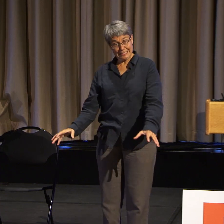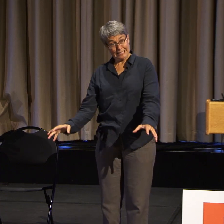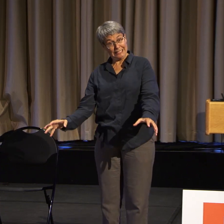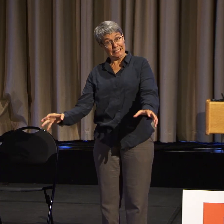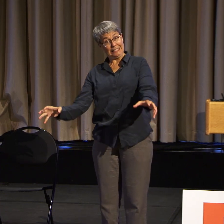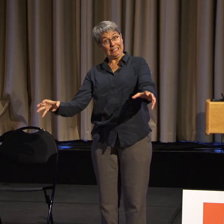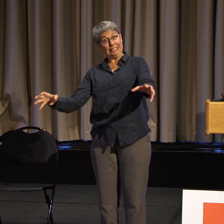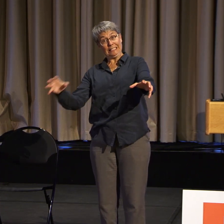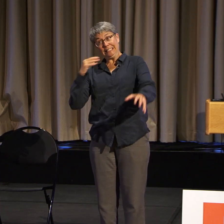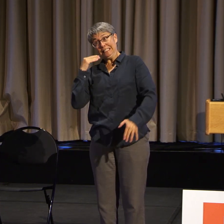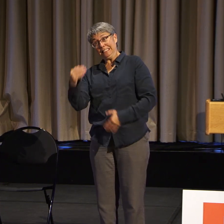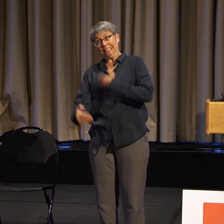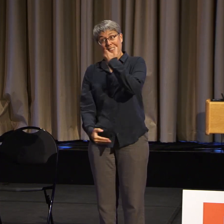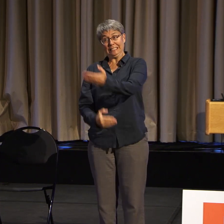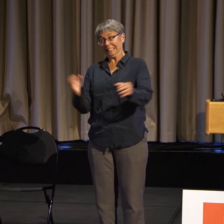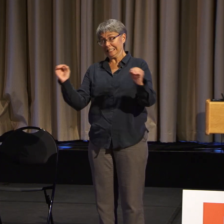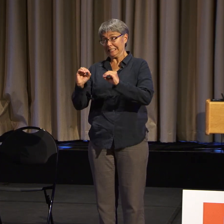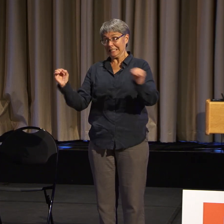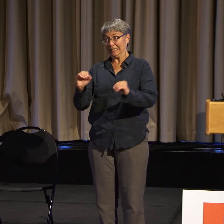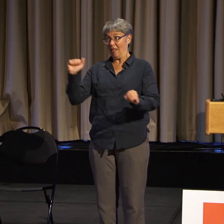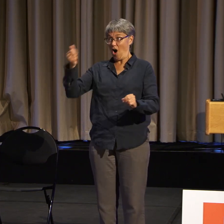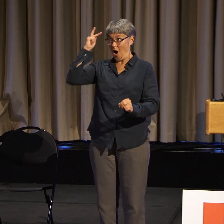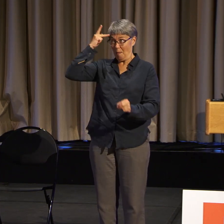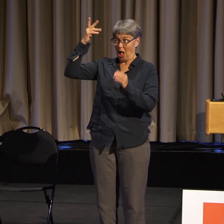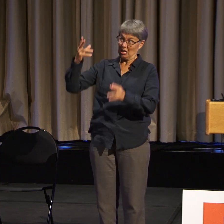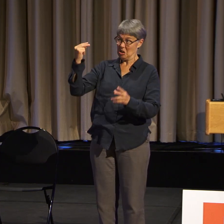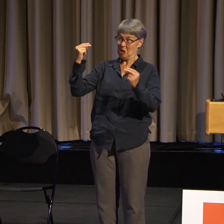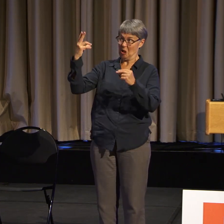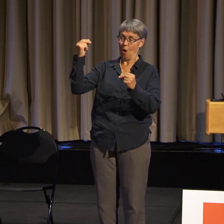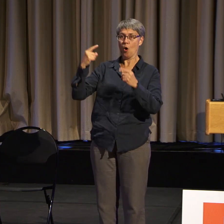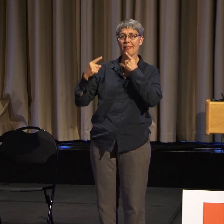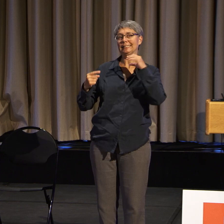All these politicians are saying no. Or they're saying yes, but they're really